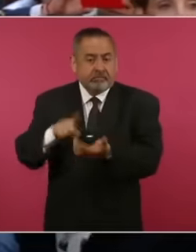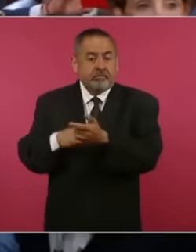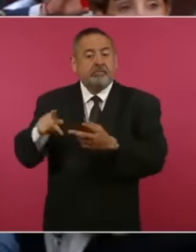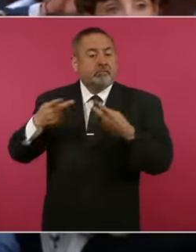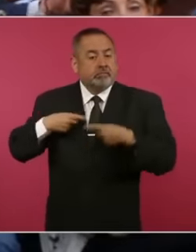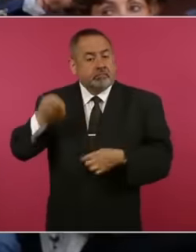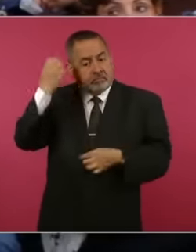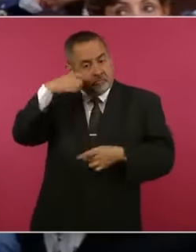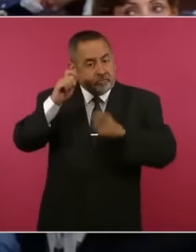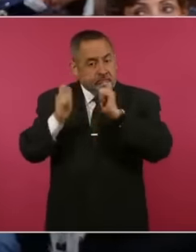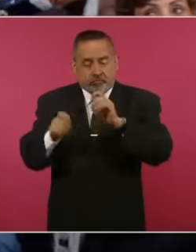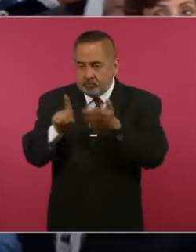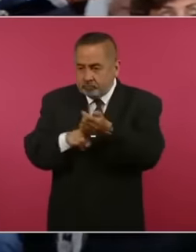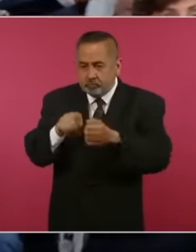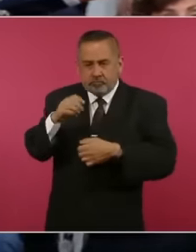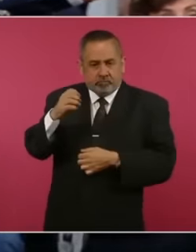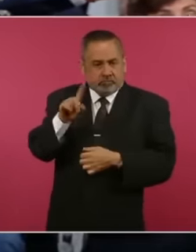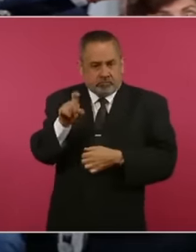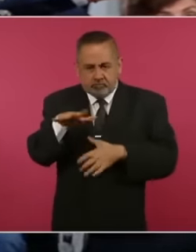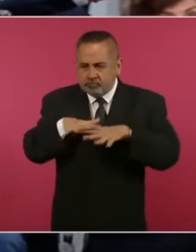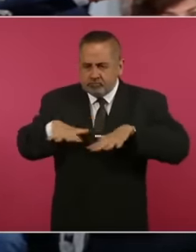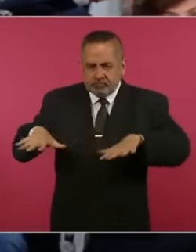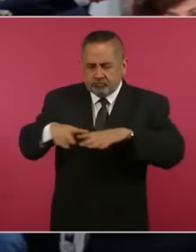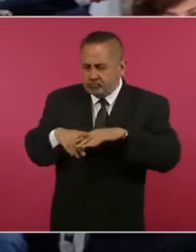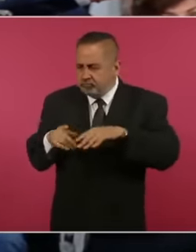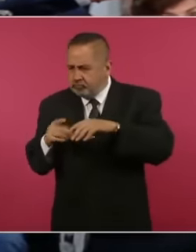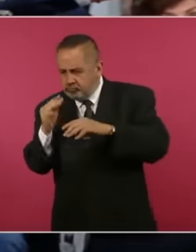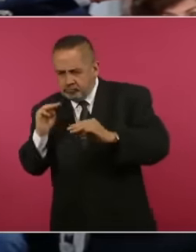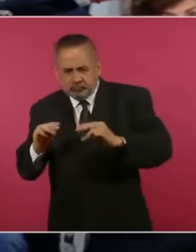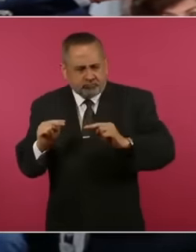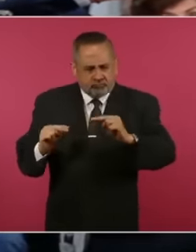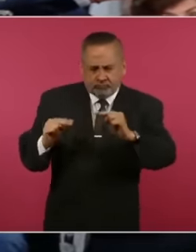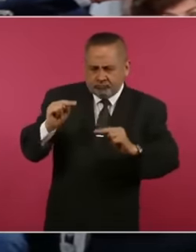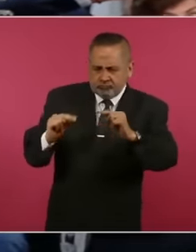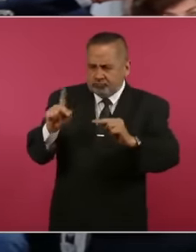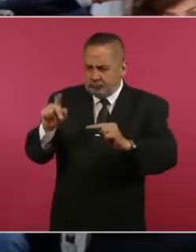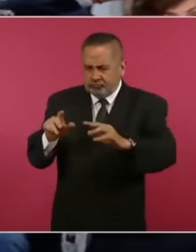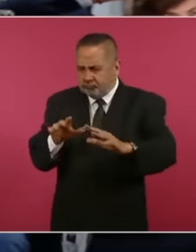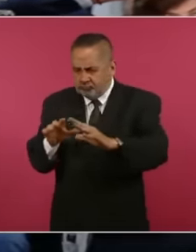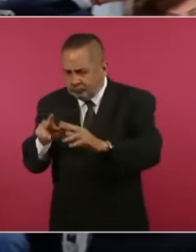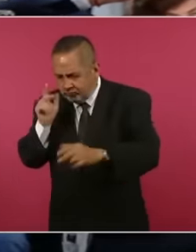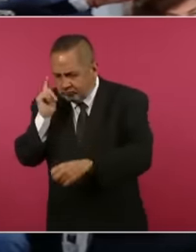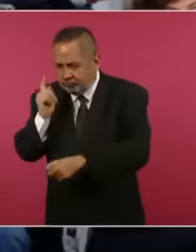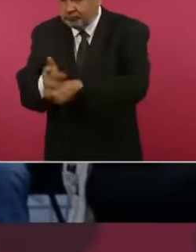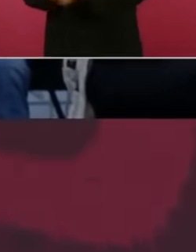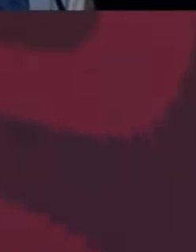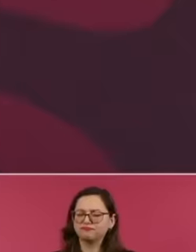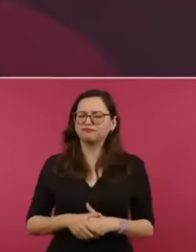that President López Obrador has done, in the end, in a very astute way, the entity handled